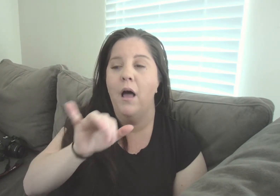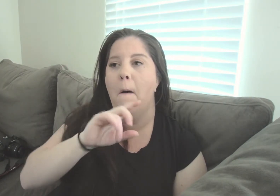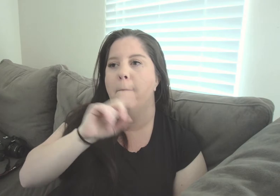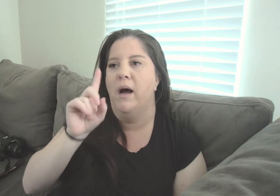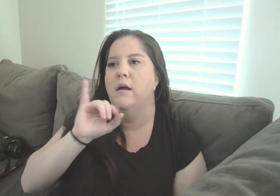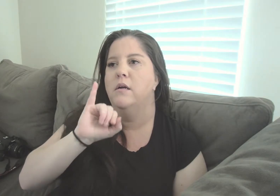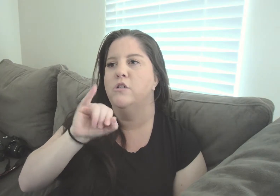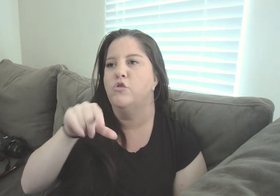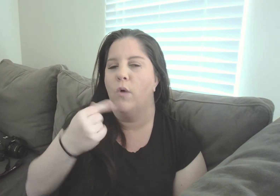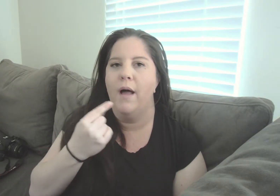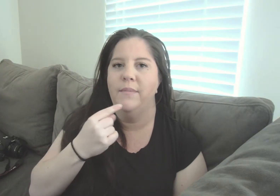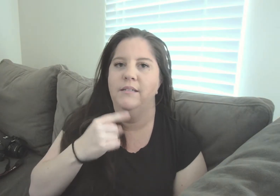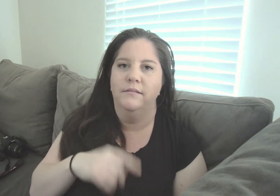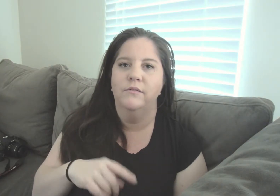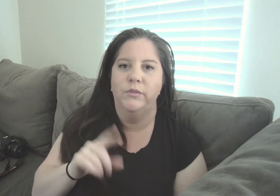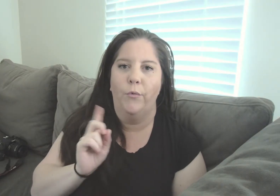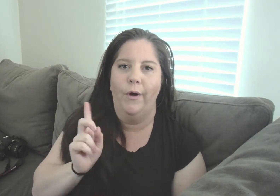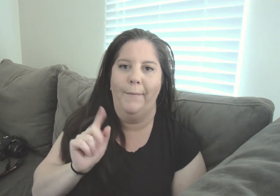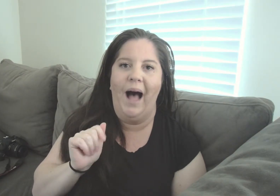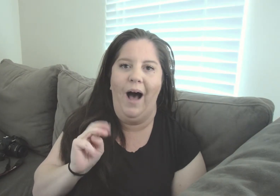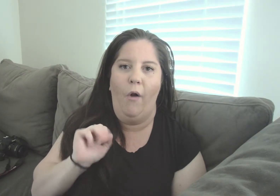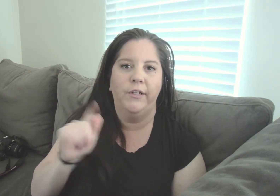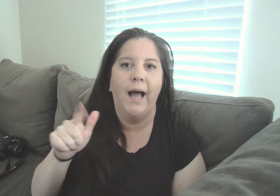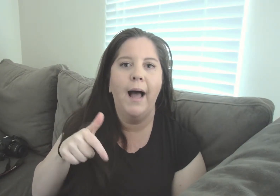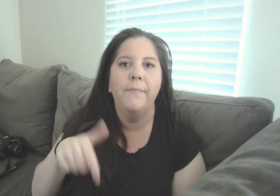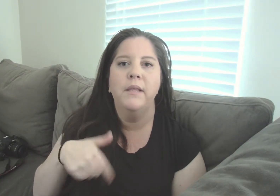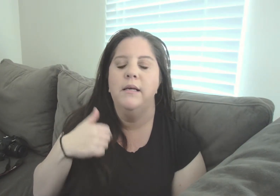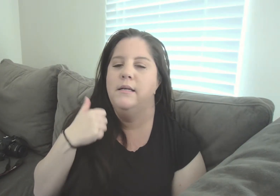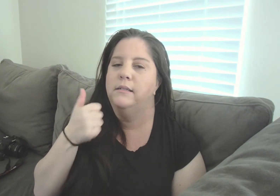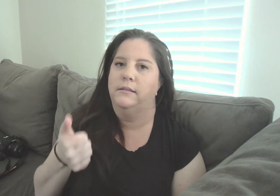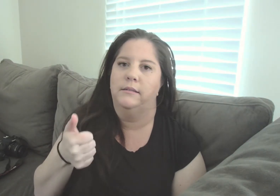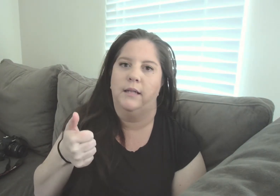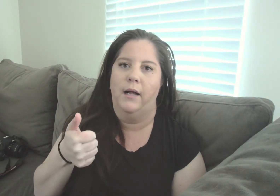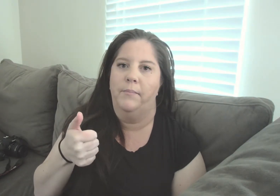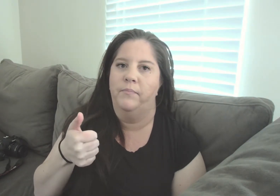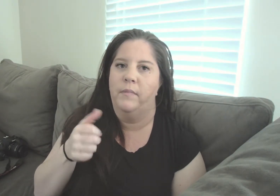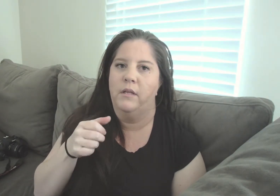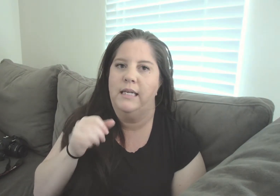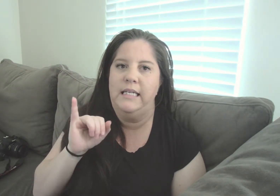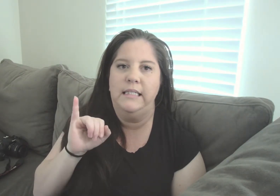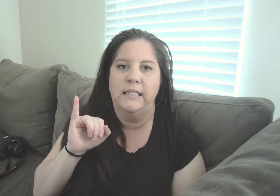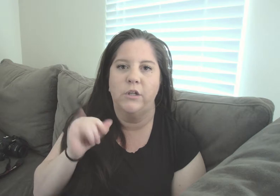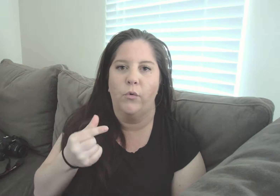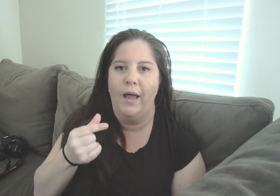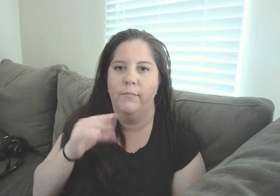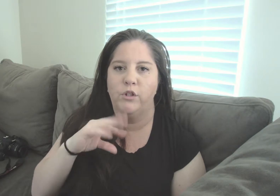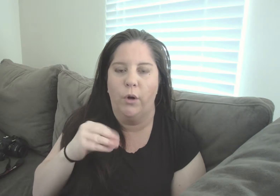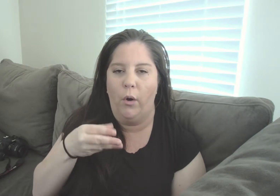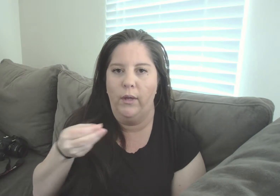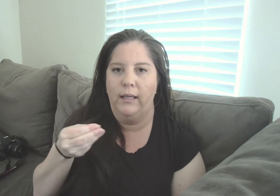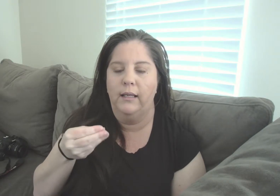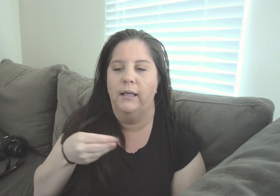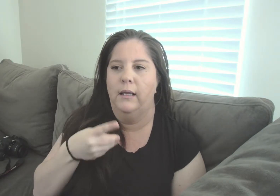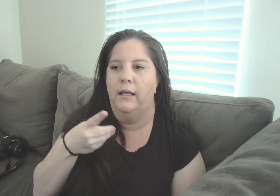But Instagram is where I'm at all the time. There's umm Instagram stories